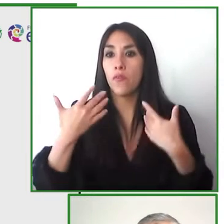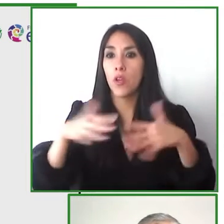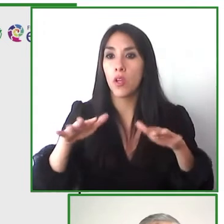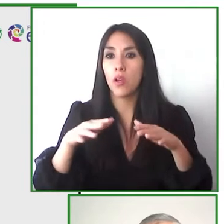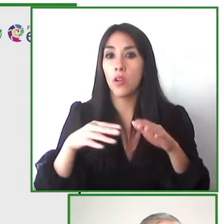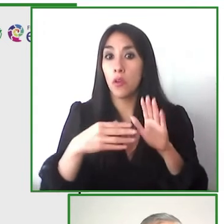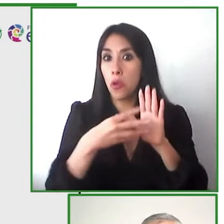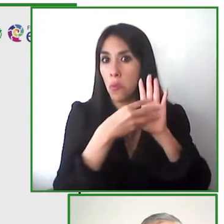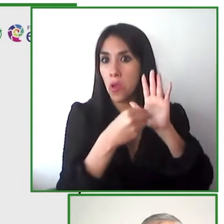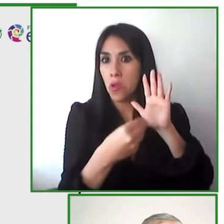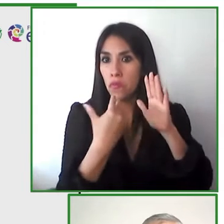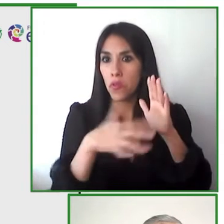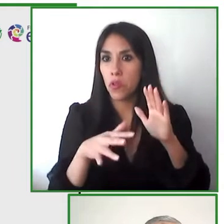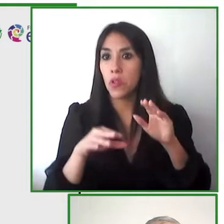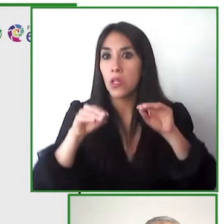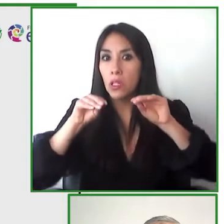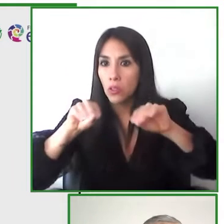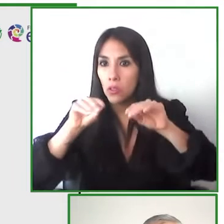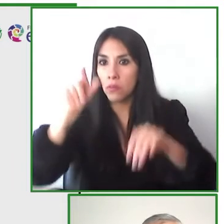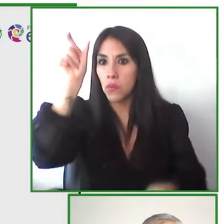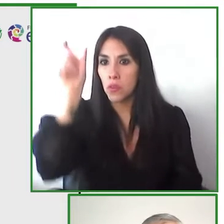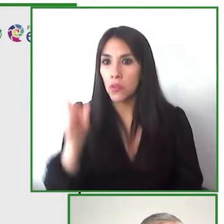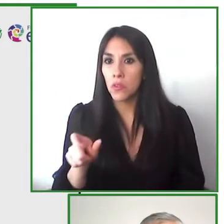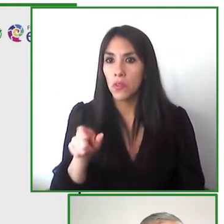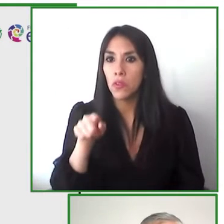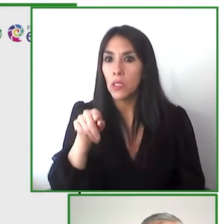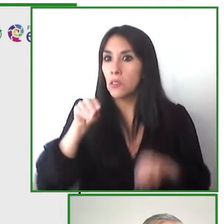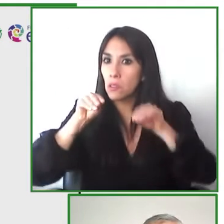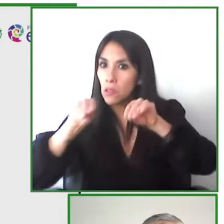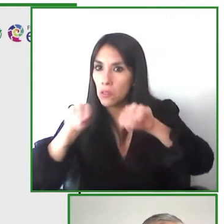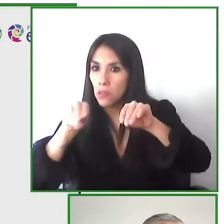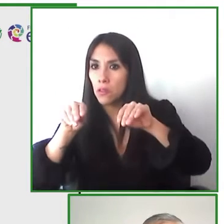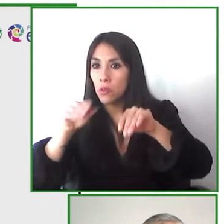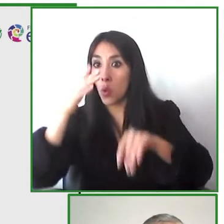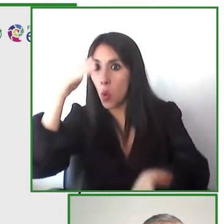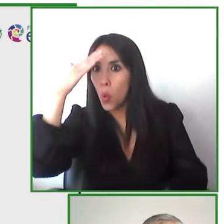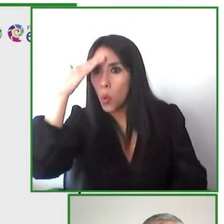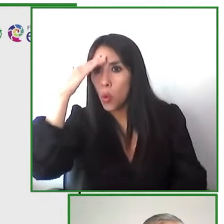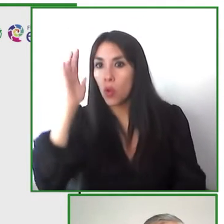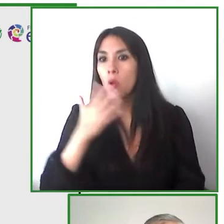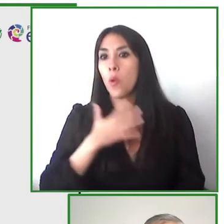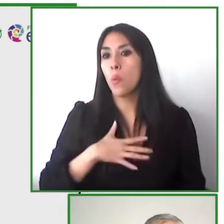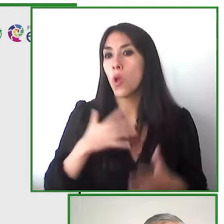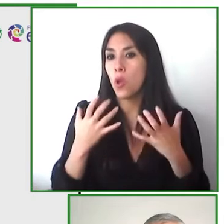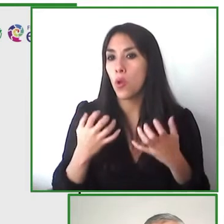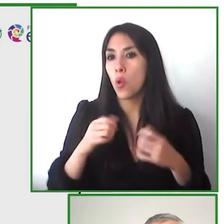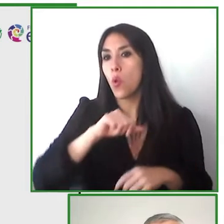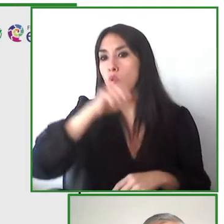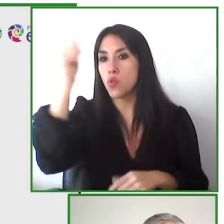we want to train the trainers we want to expand into other territories